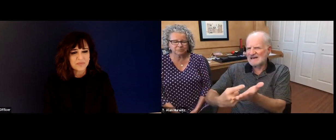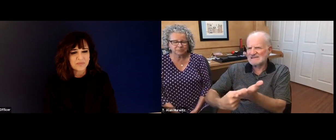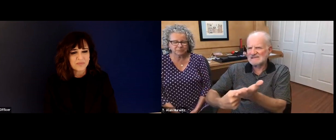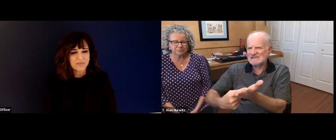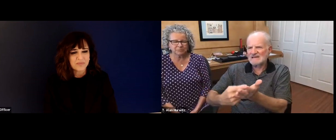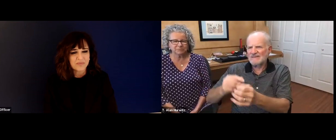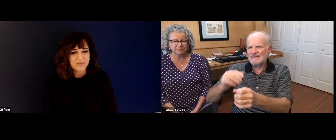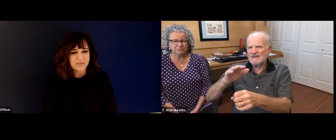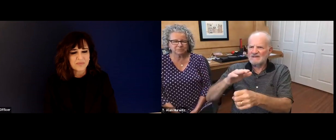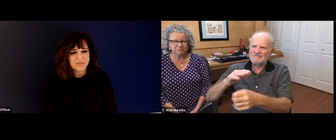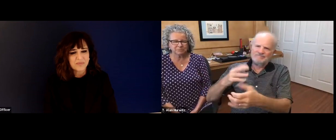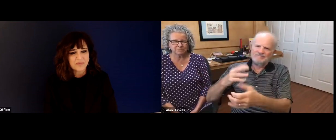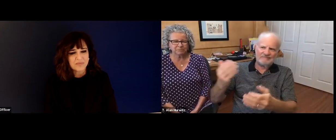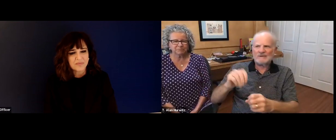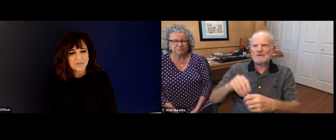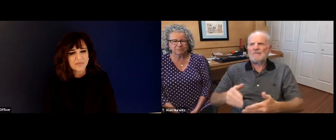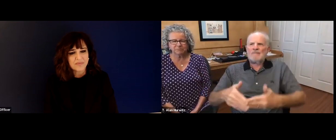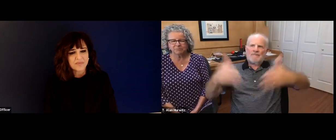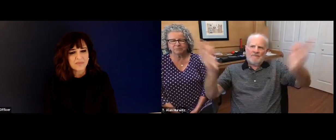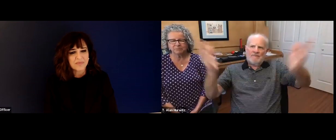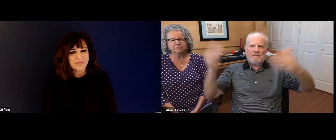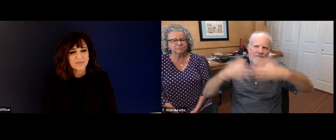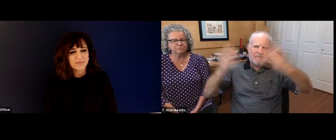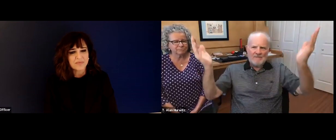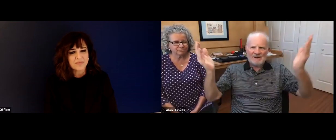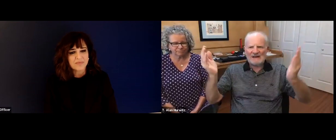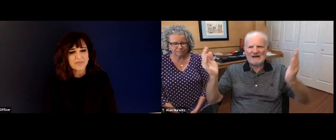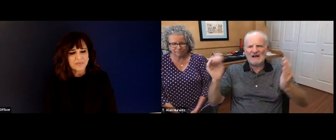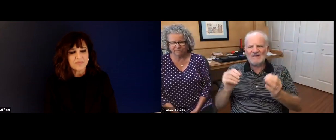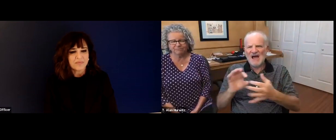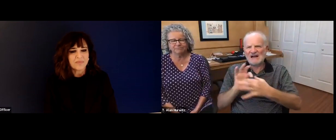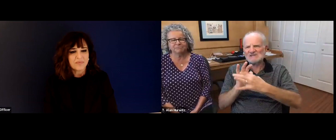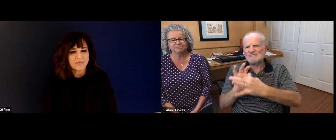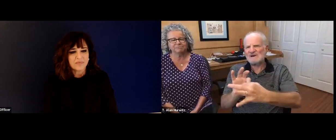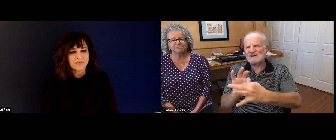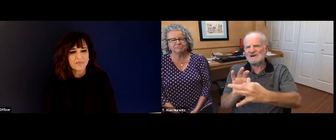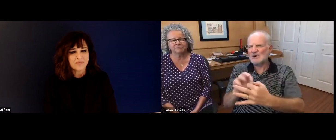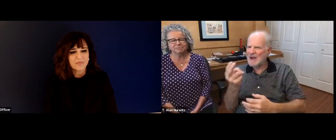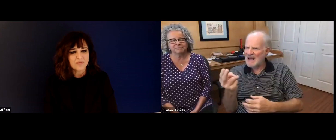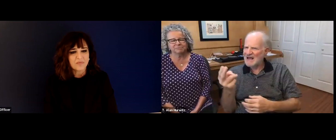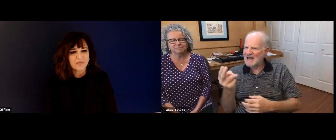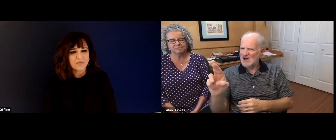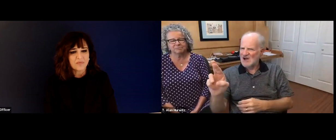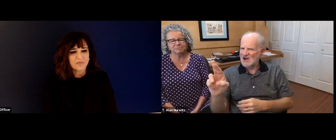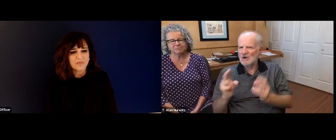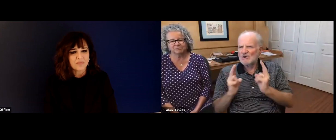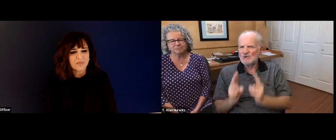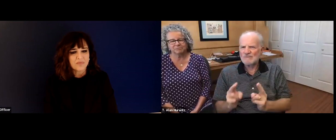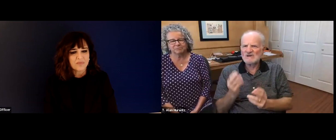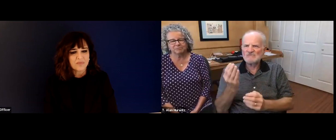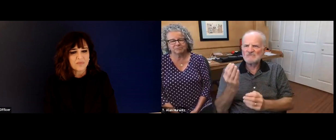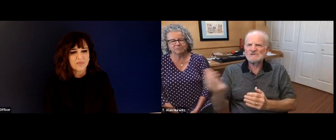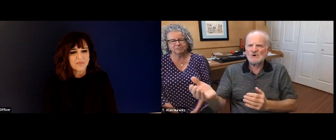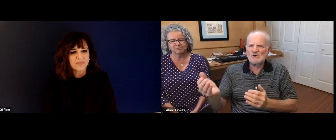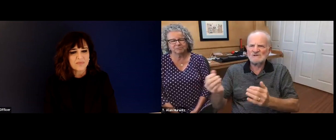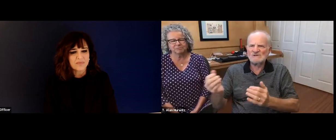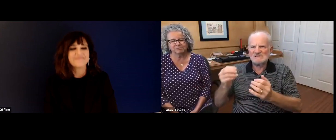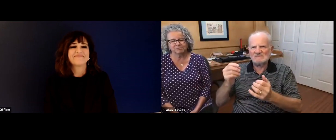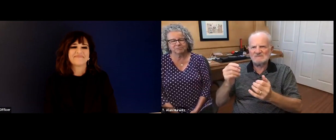professional life. I'm not sure that I can discuss them, you